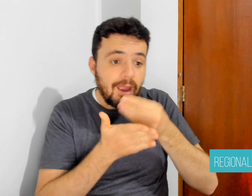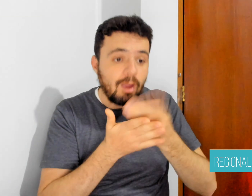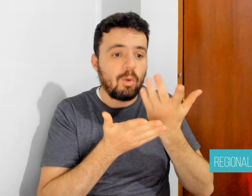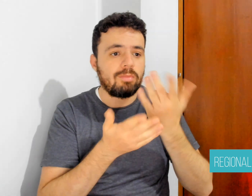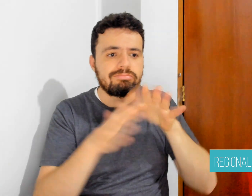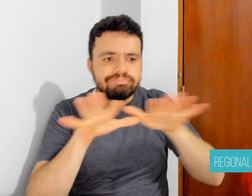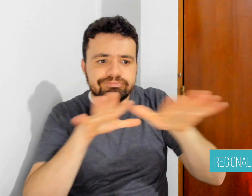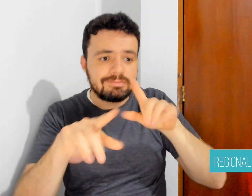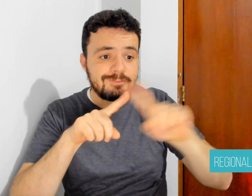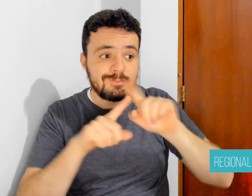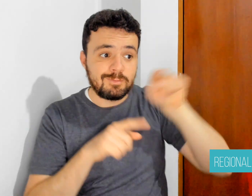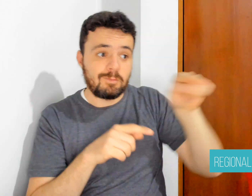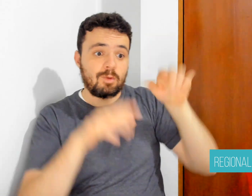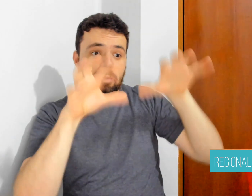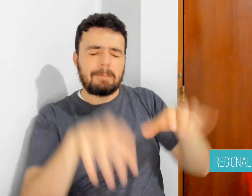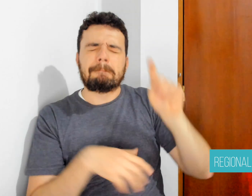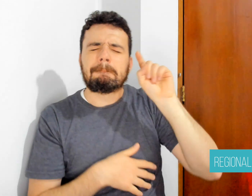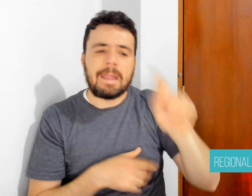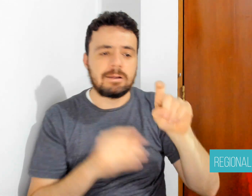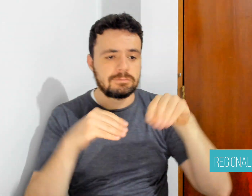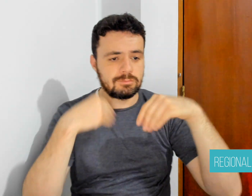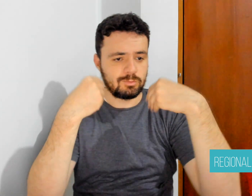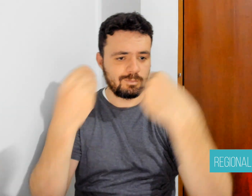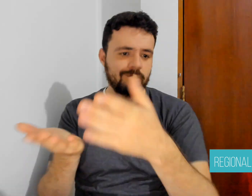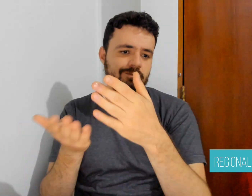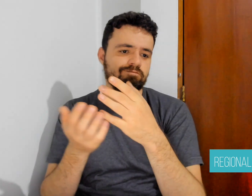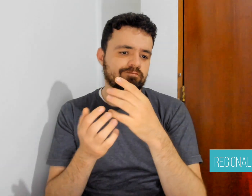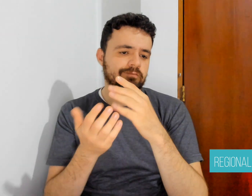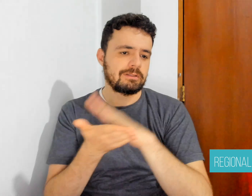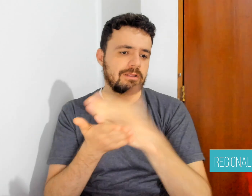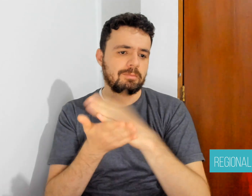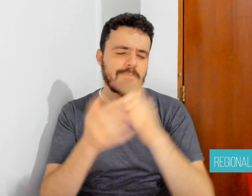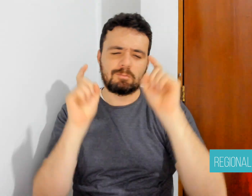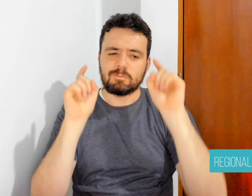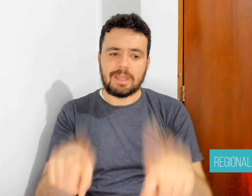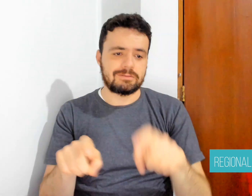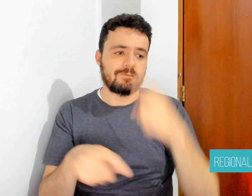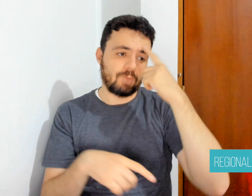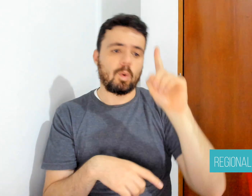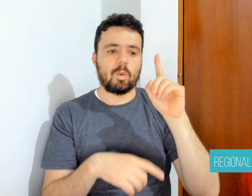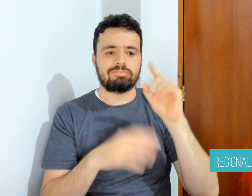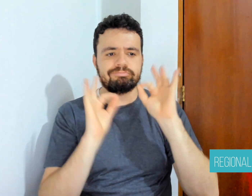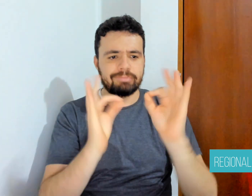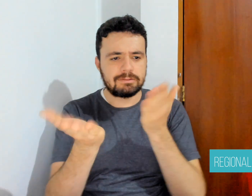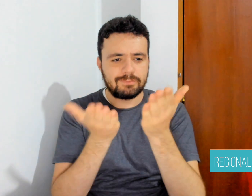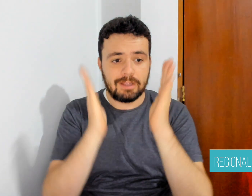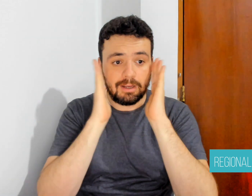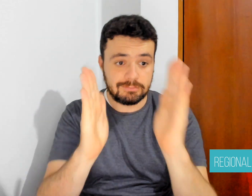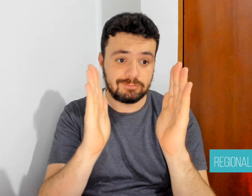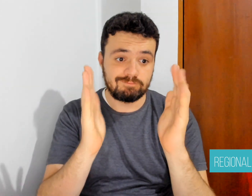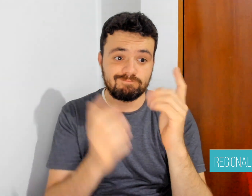that this wasn't an isolated experience, as he had encountered